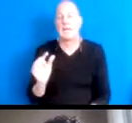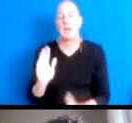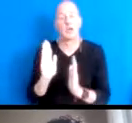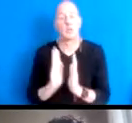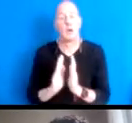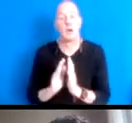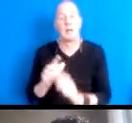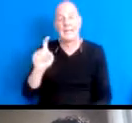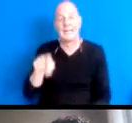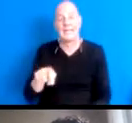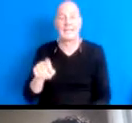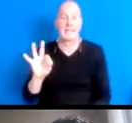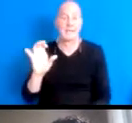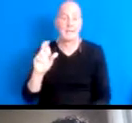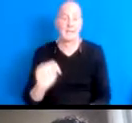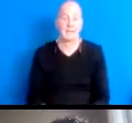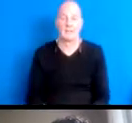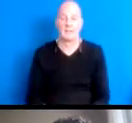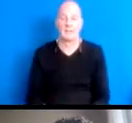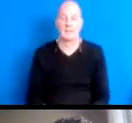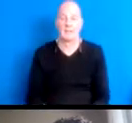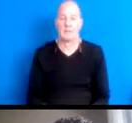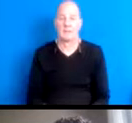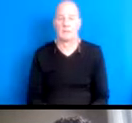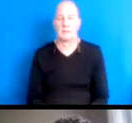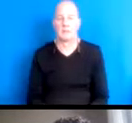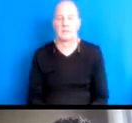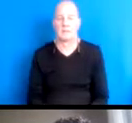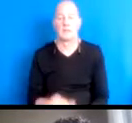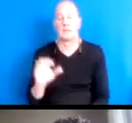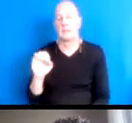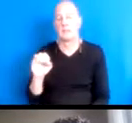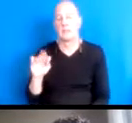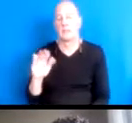16:07:20 A small needful fact is that Eric Garner worked for some time for the parks